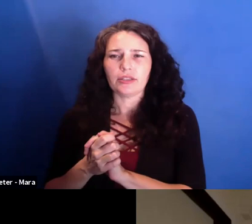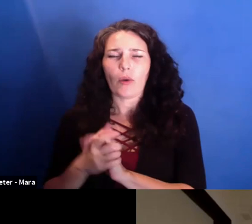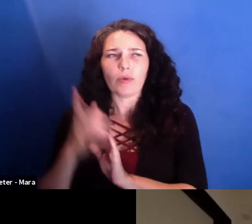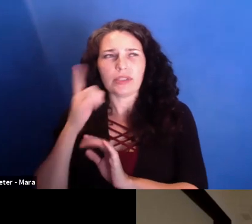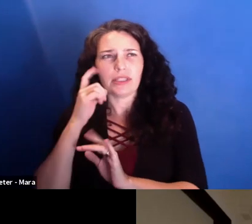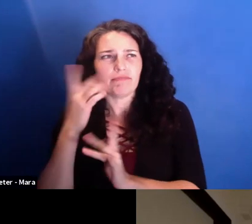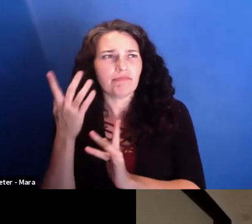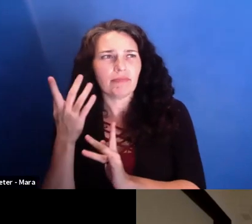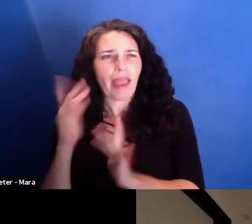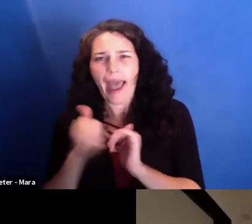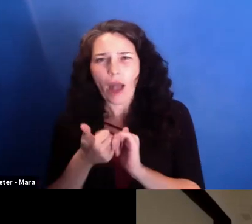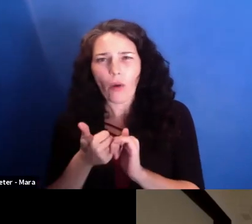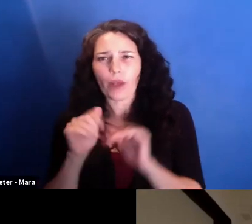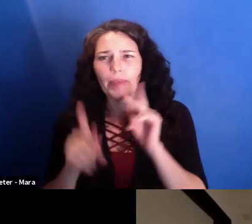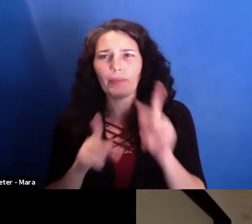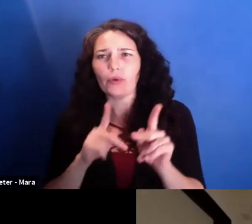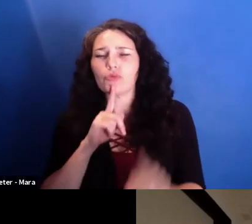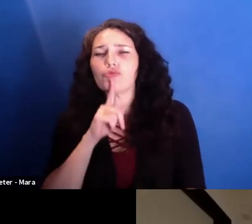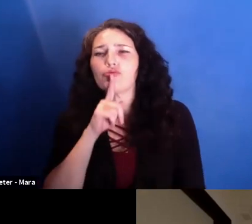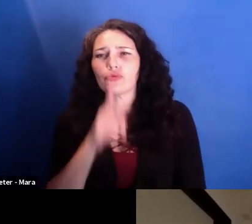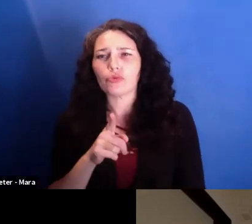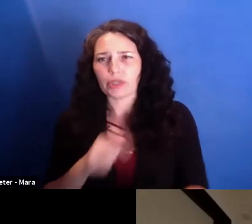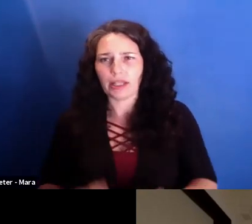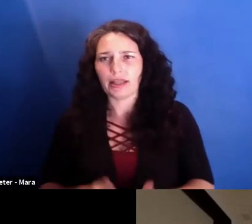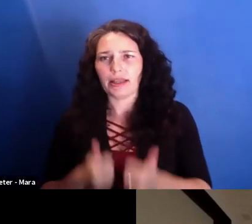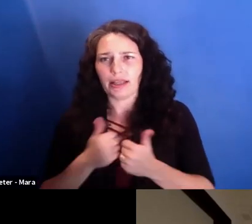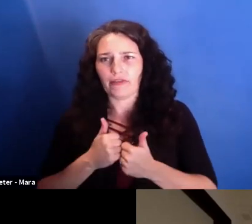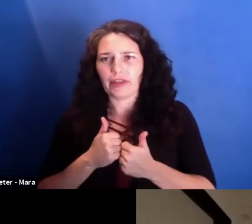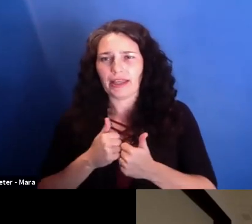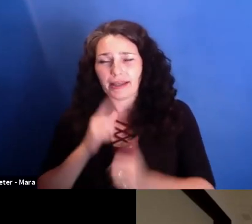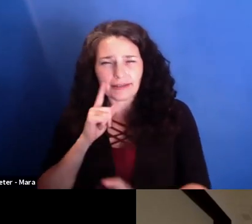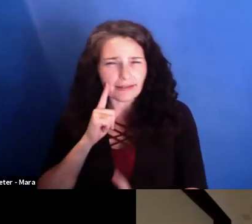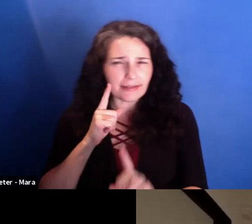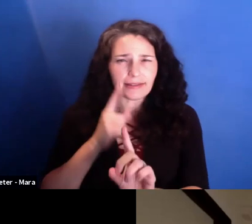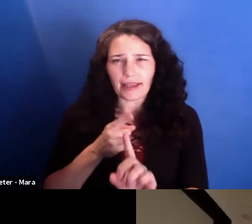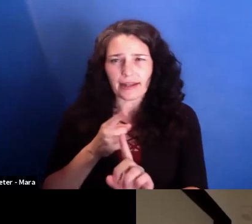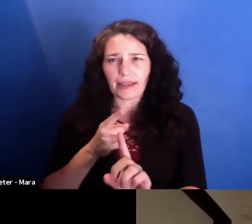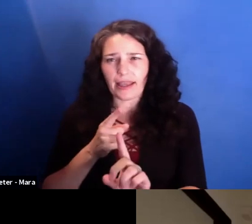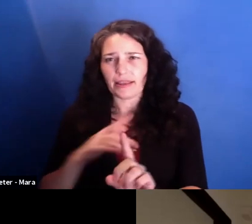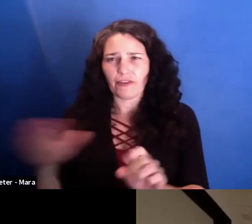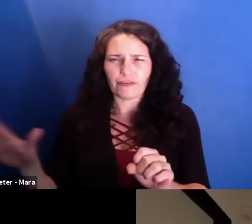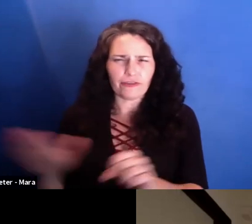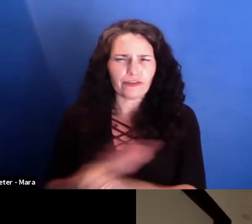their life to the community? And I think that the whistleblowers, for me, were the biggest lesson, you know?